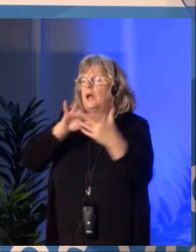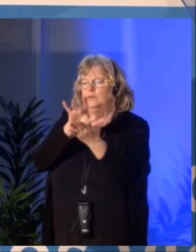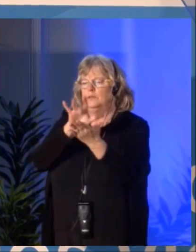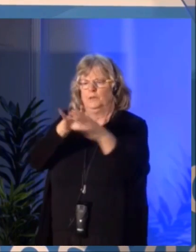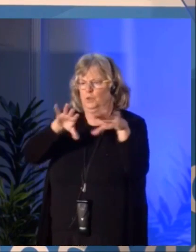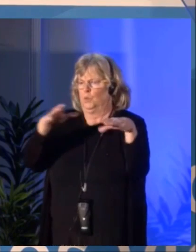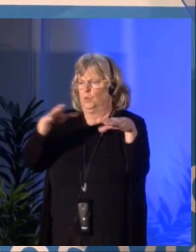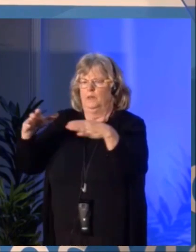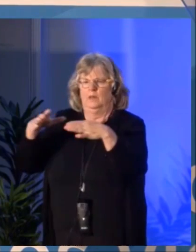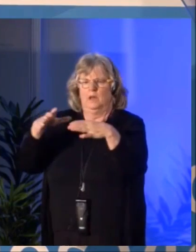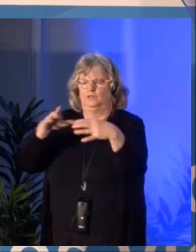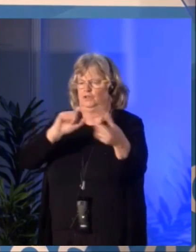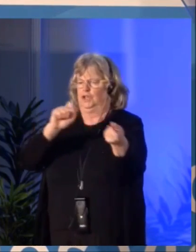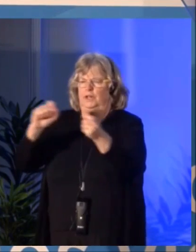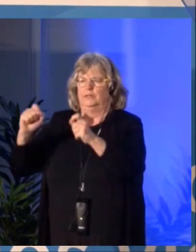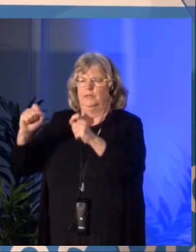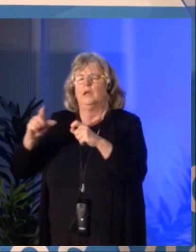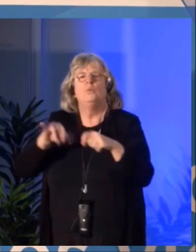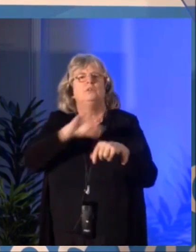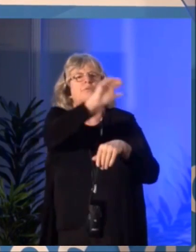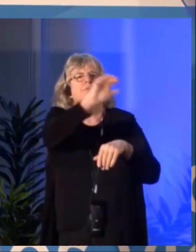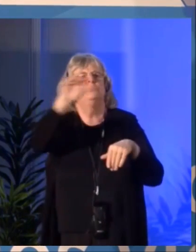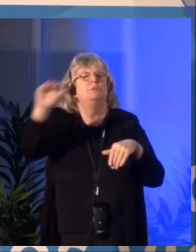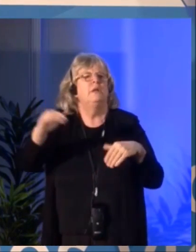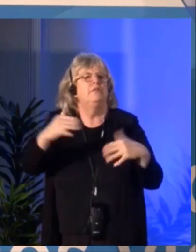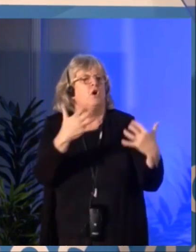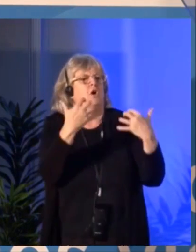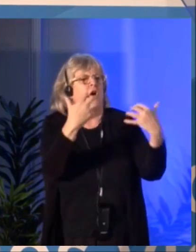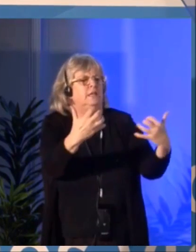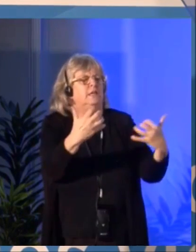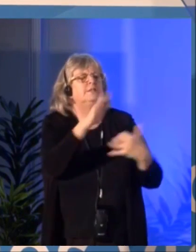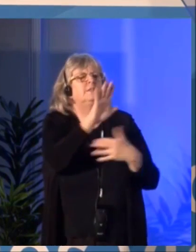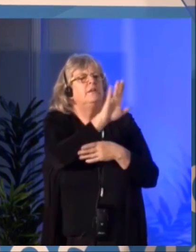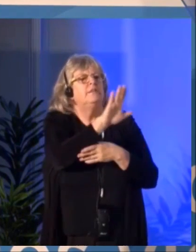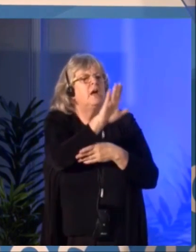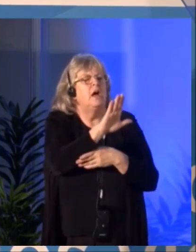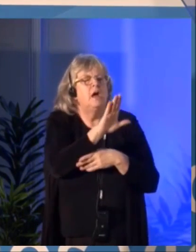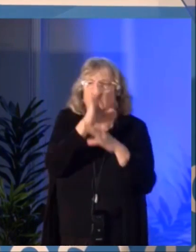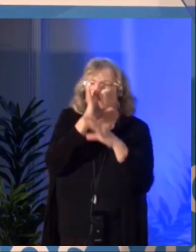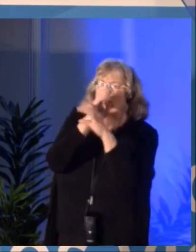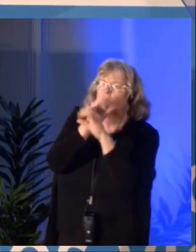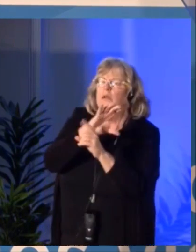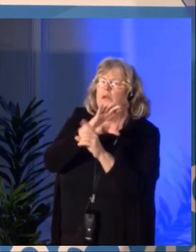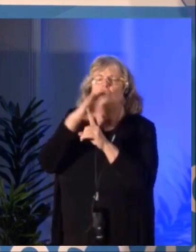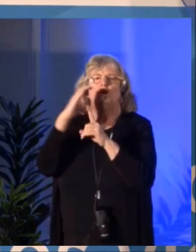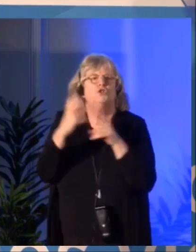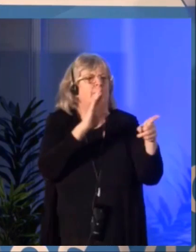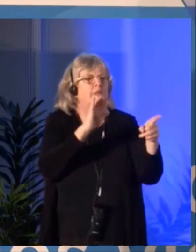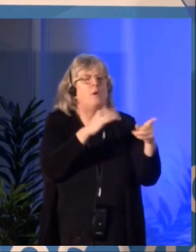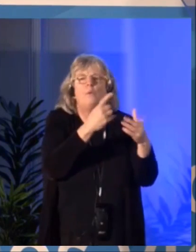and cultural content. It's often said that since 2010 humanity now produces